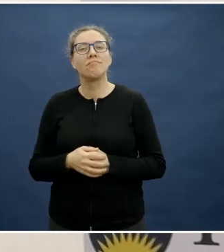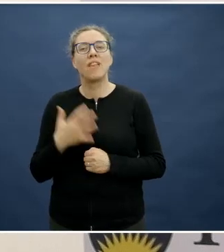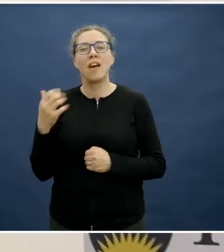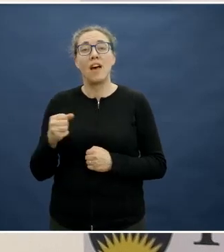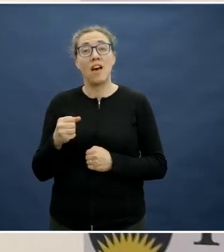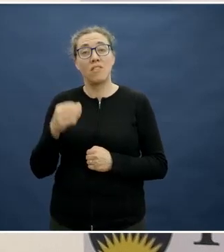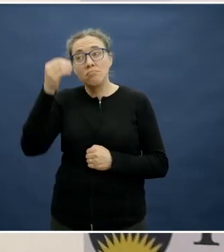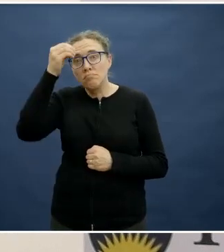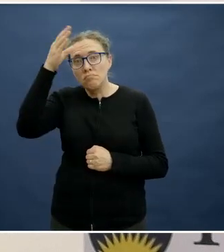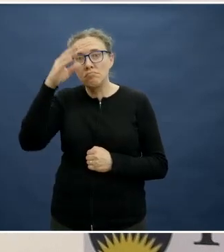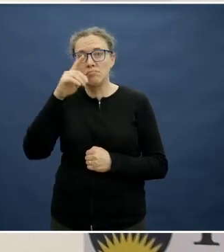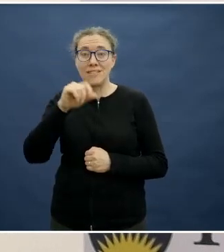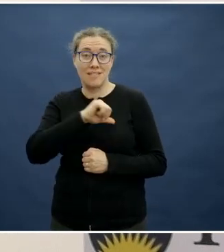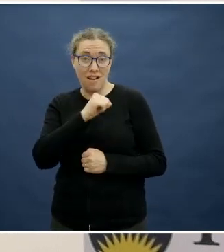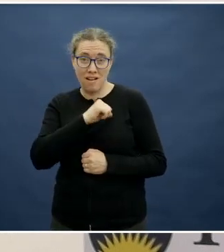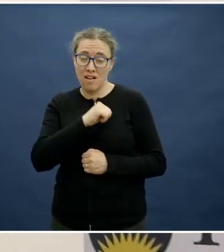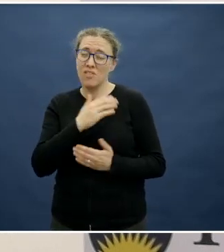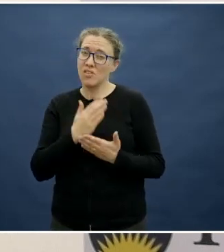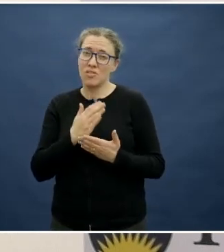It's in the realm of possibility of the next couple of years.